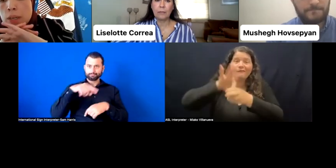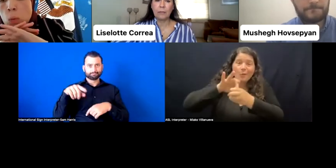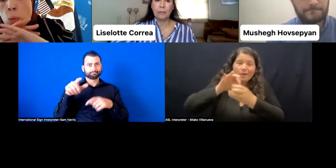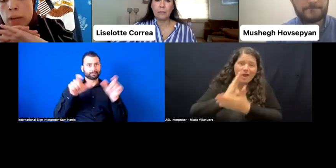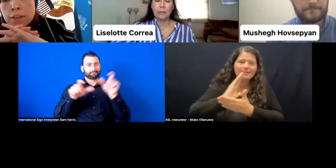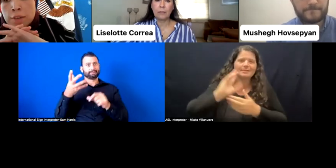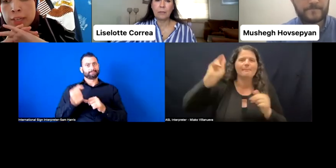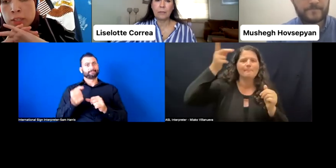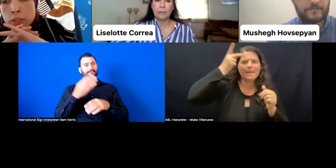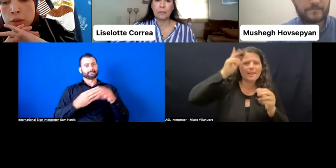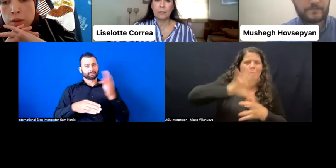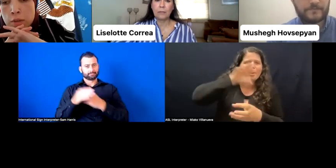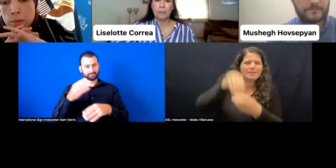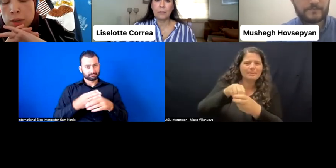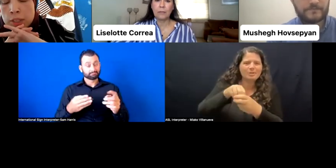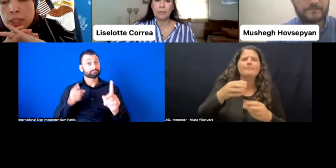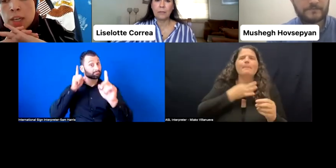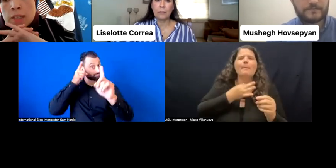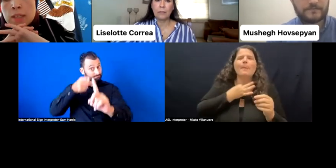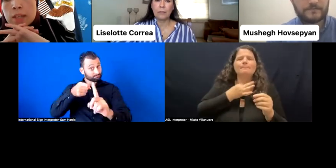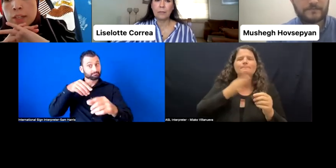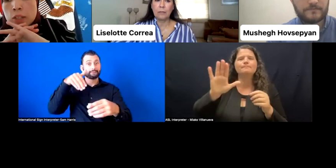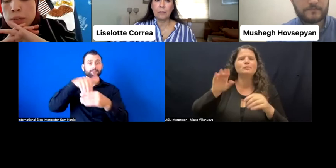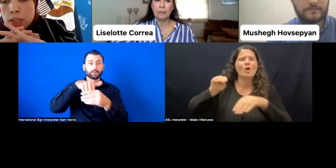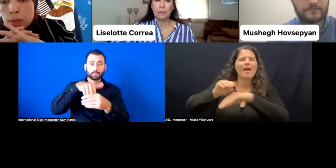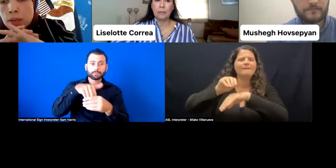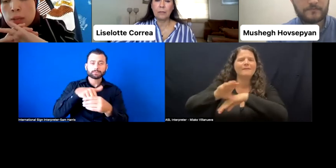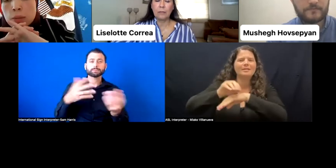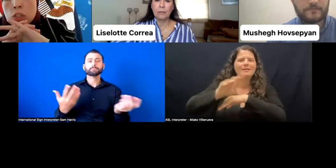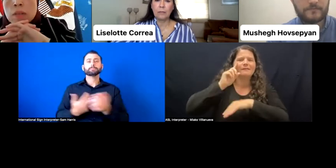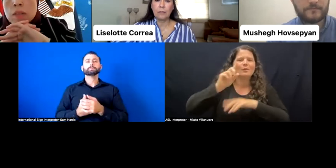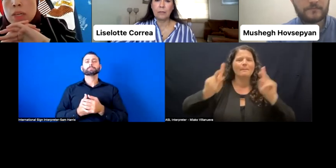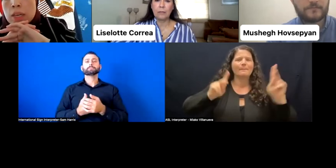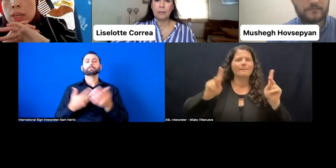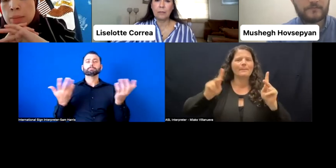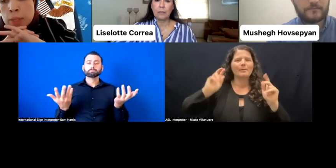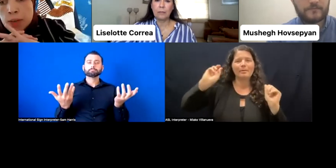What advice do you give parliamentarians, election body commissions, and disability rights